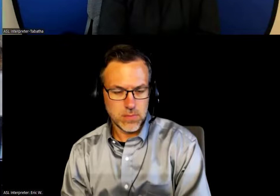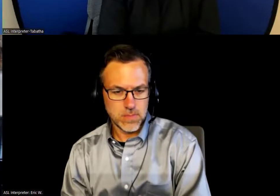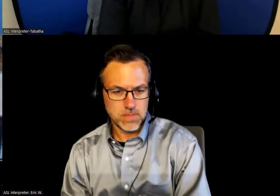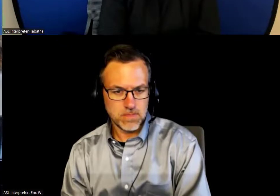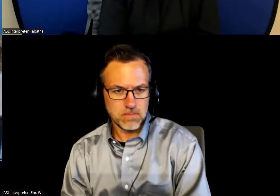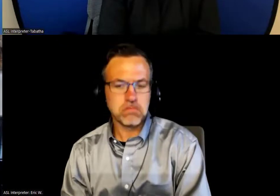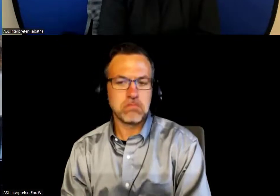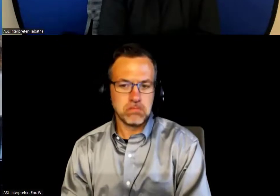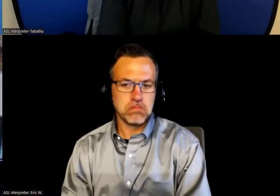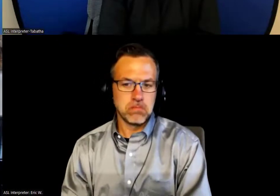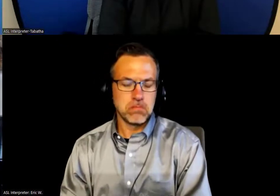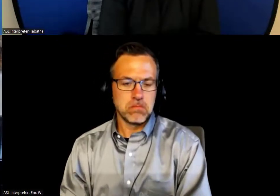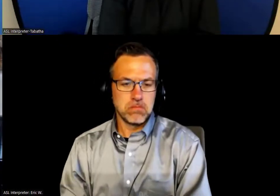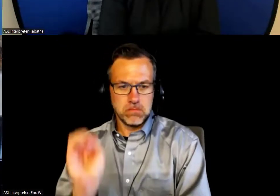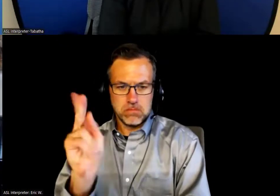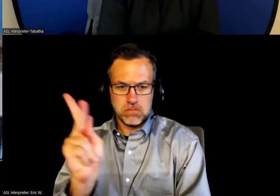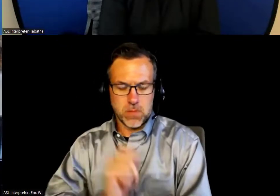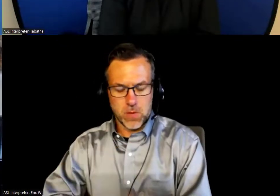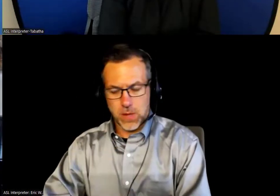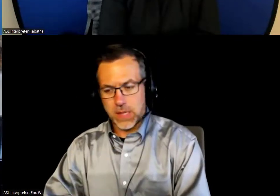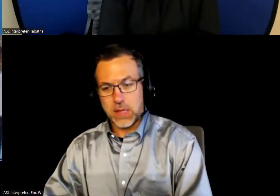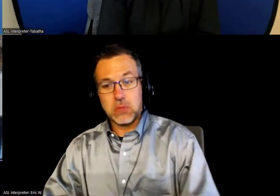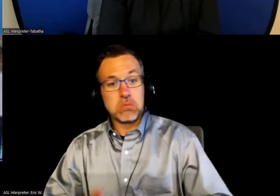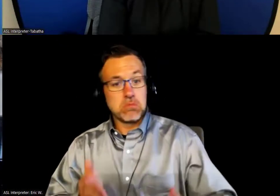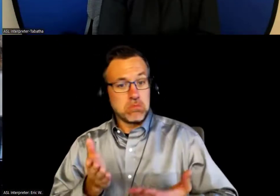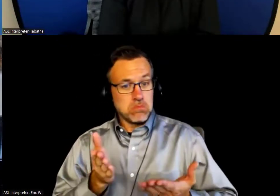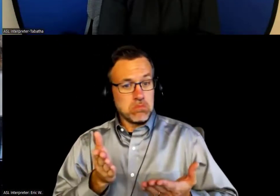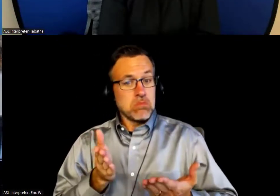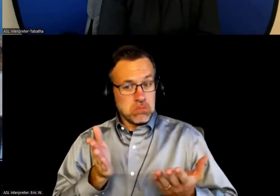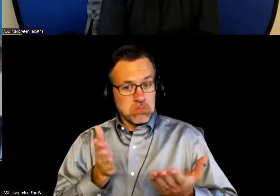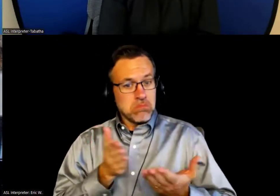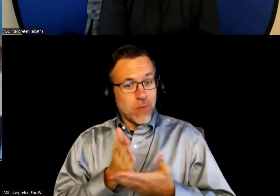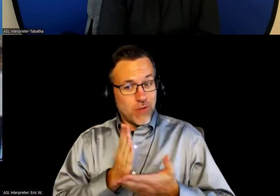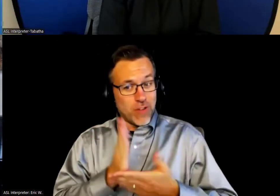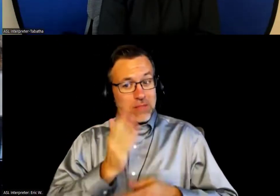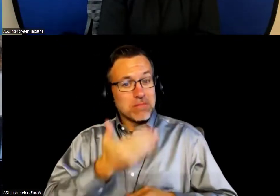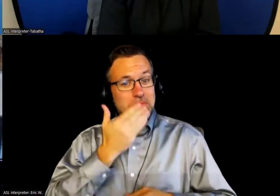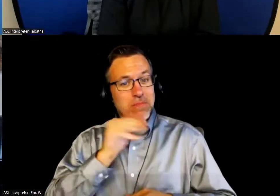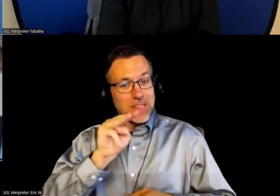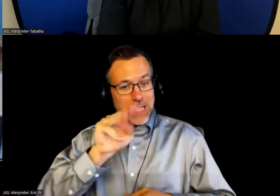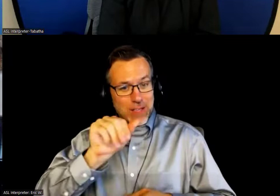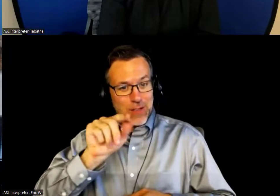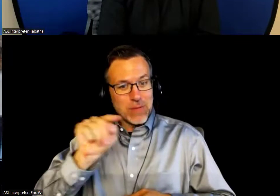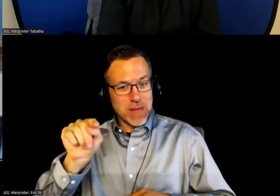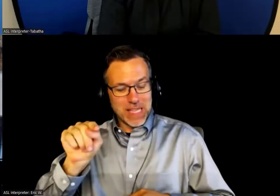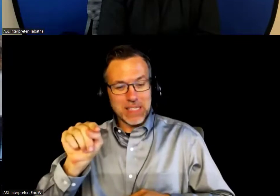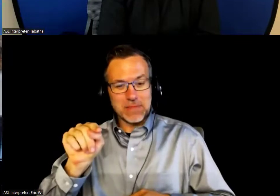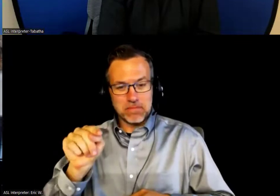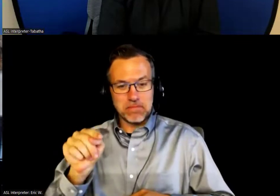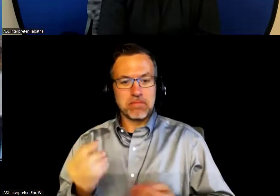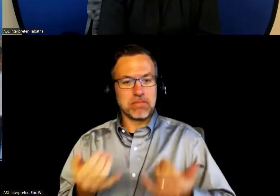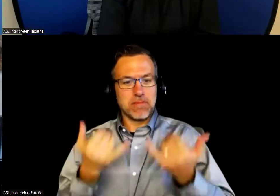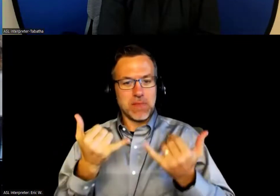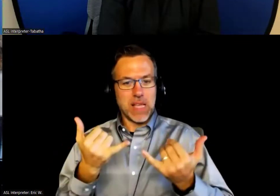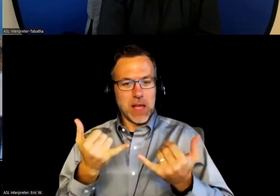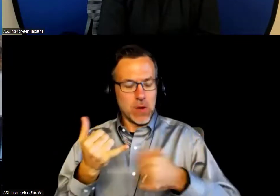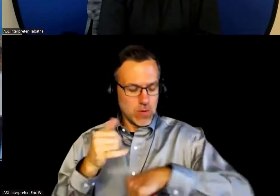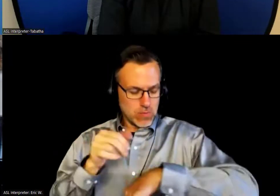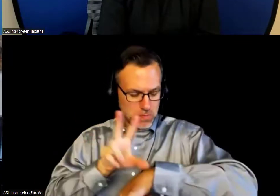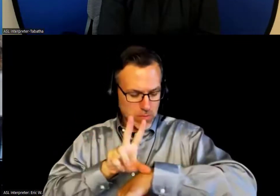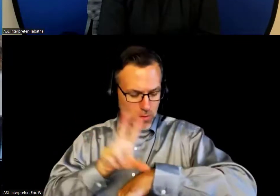Omar McCrimmon: Okay. All right. Thank you, Matt. It is now 3:28.